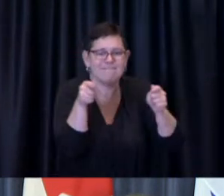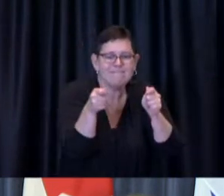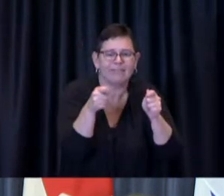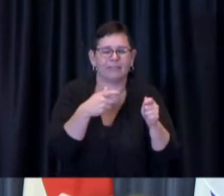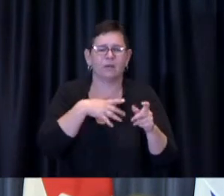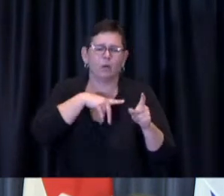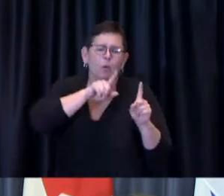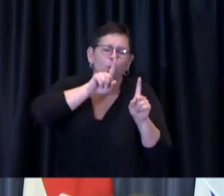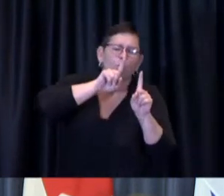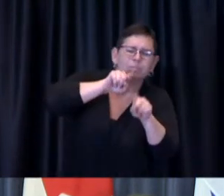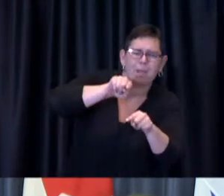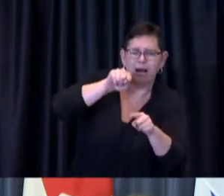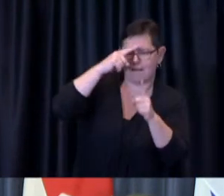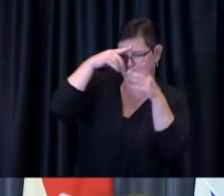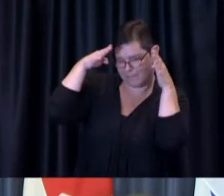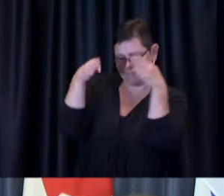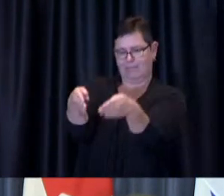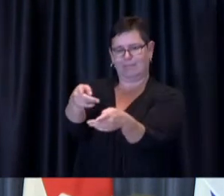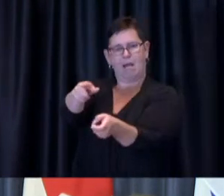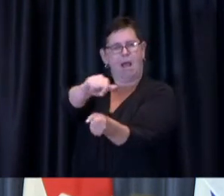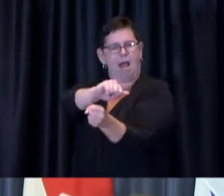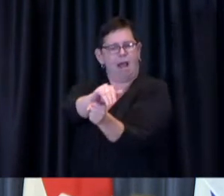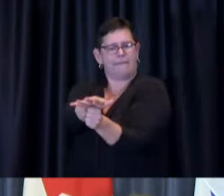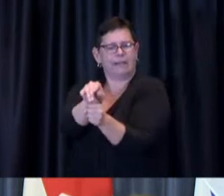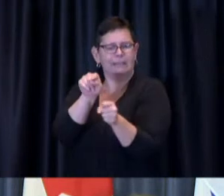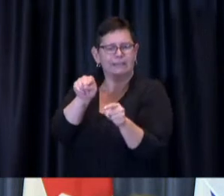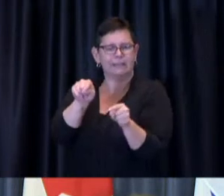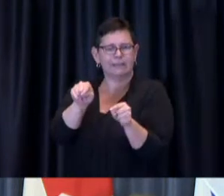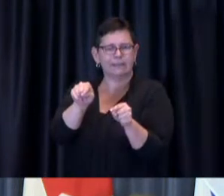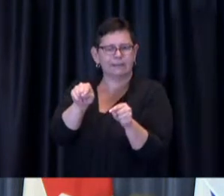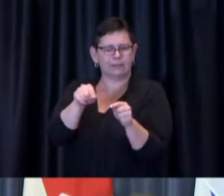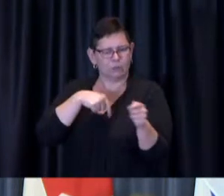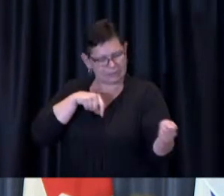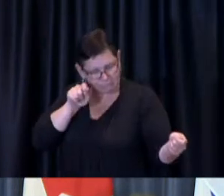uh covenanting landscape and in accordance with the best advice coming from Dr. de Villa and the